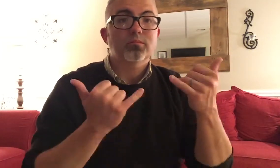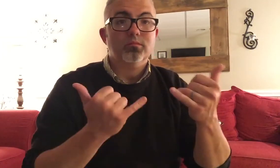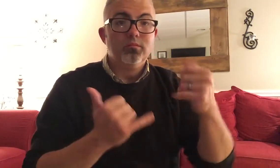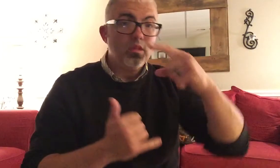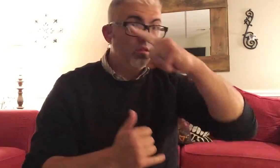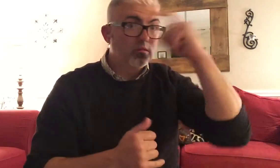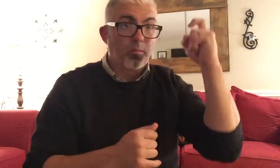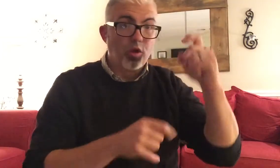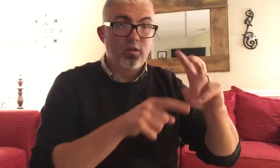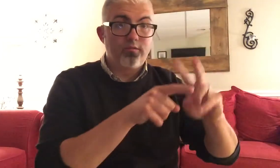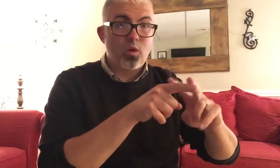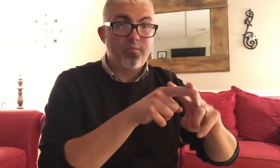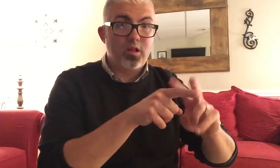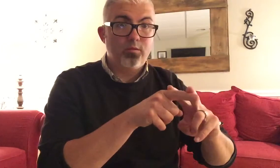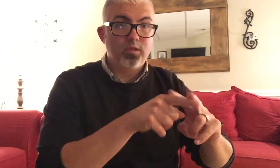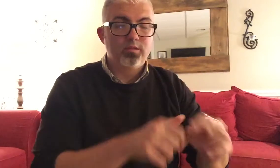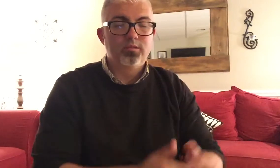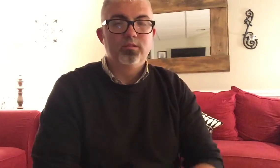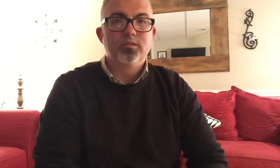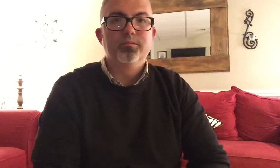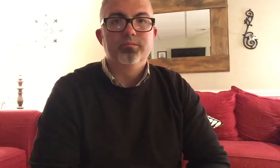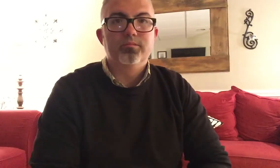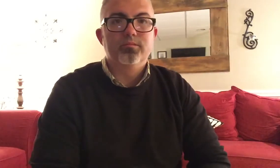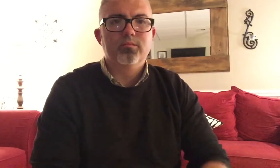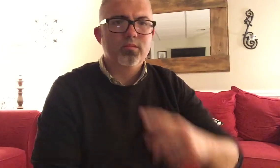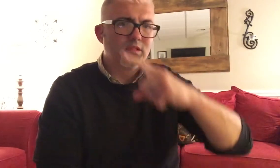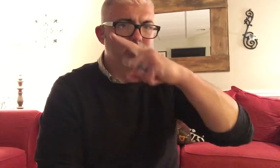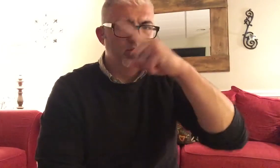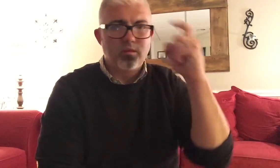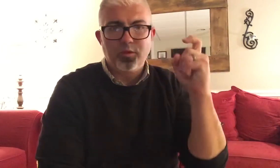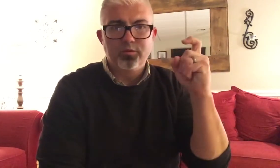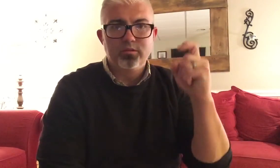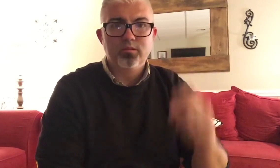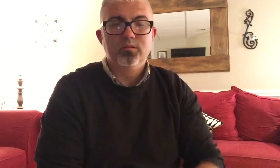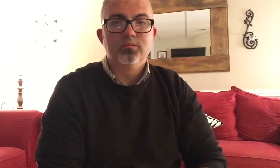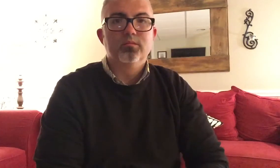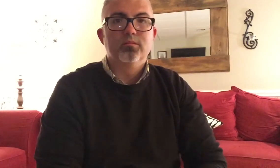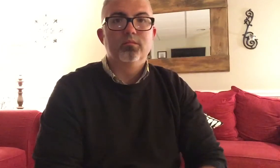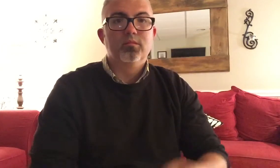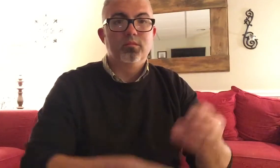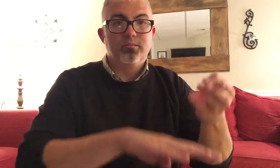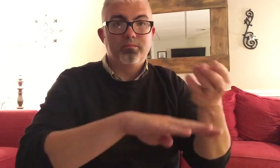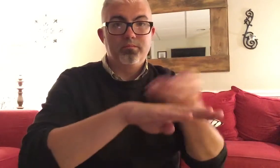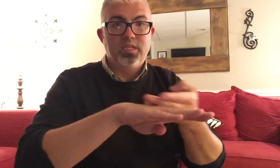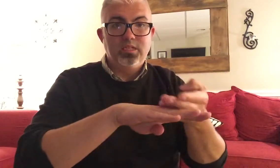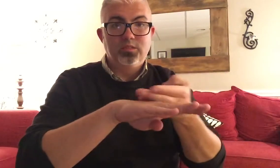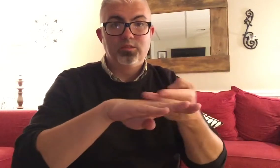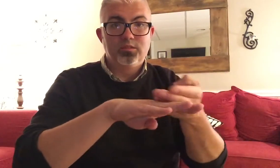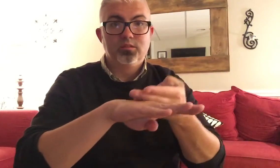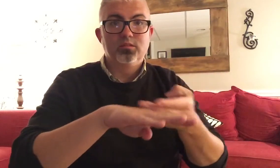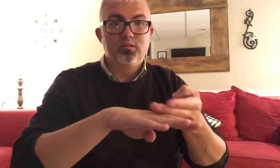NOW SUMMER VOCABULARY SUMMER BEACH